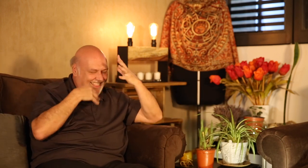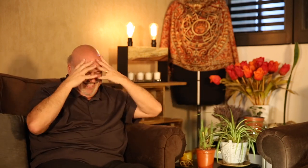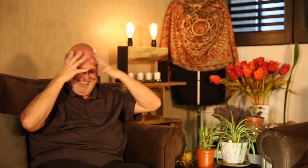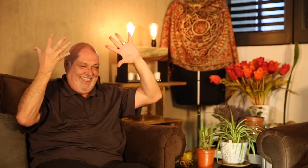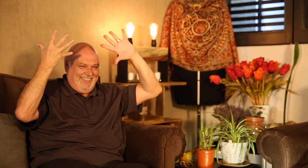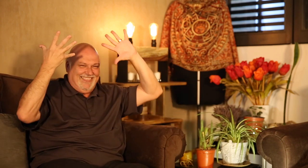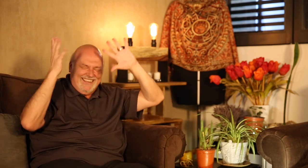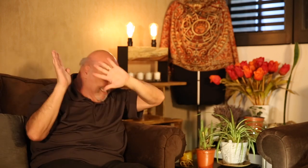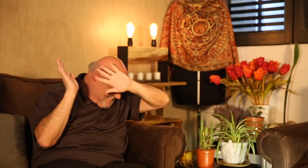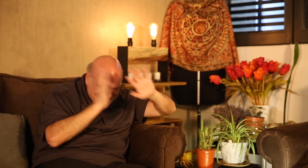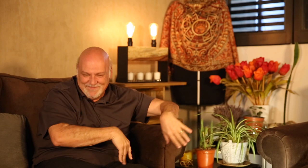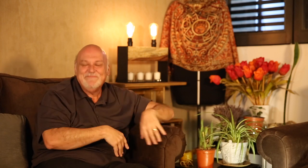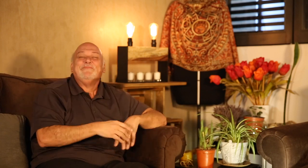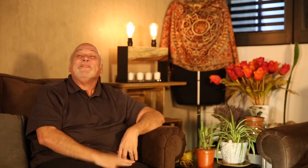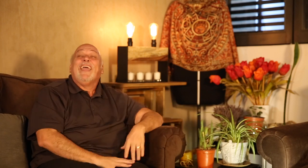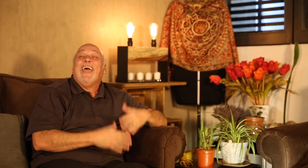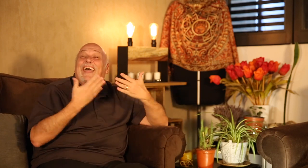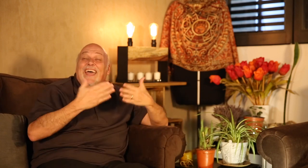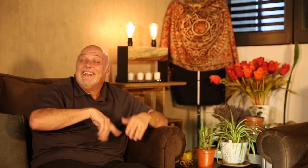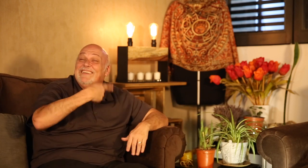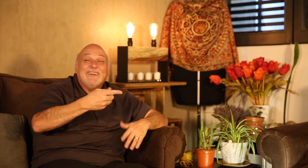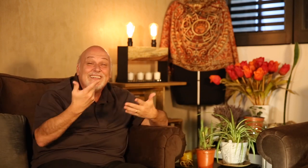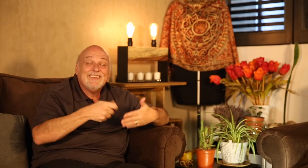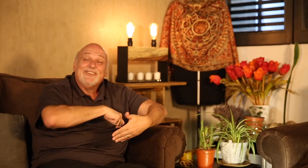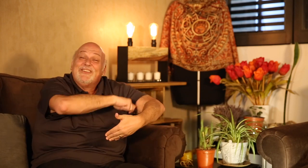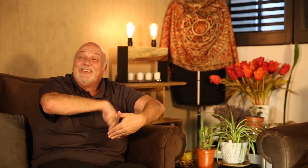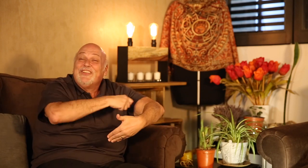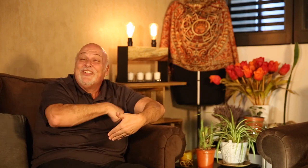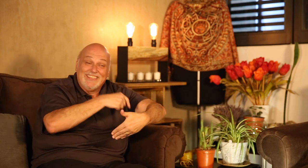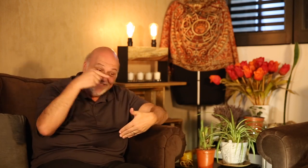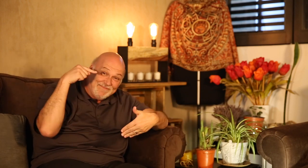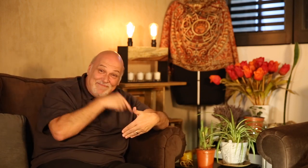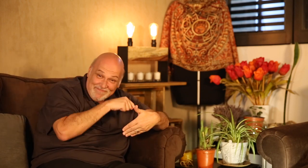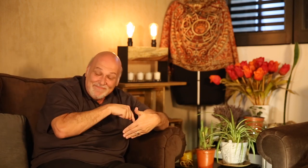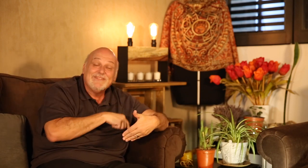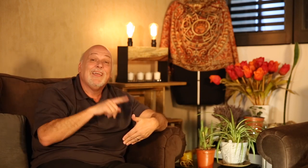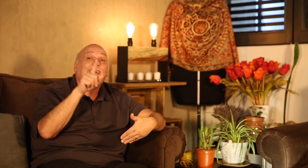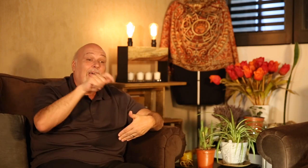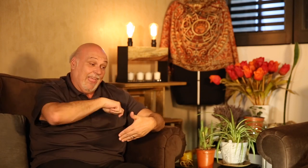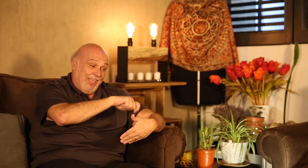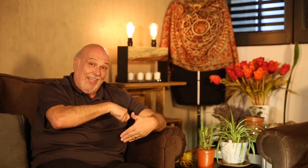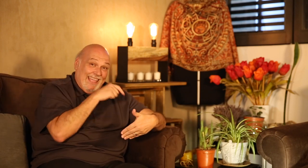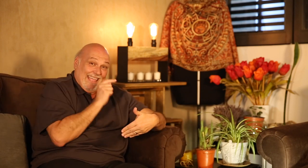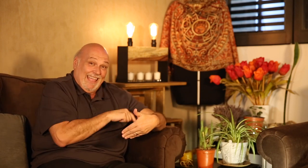by texts coming from him. Ok, now it's CookSign time!